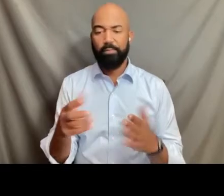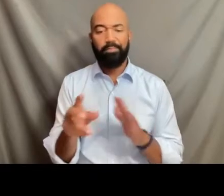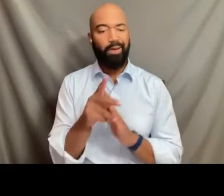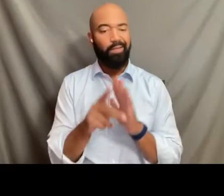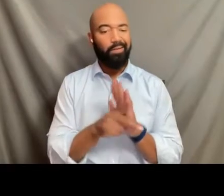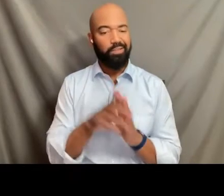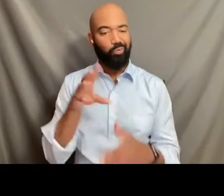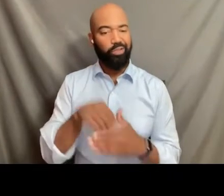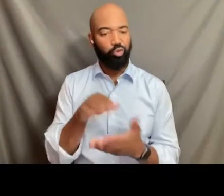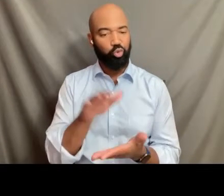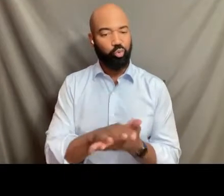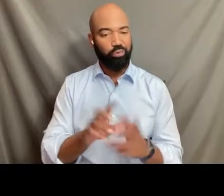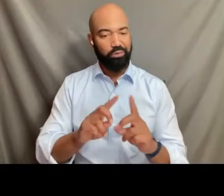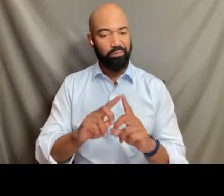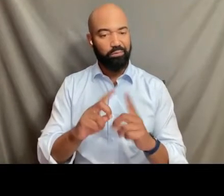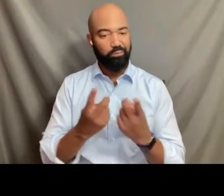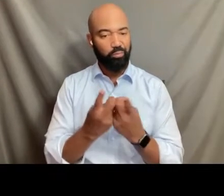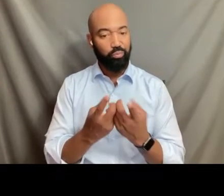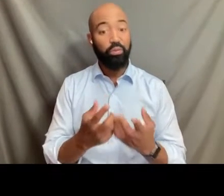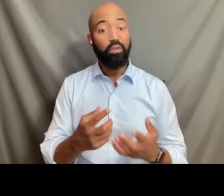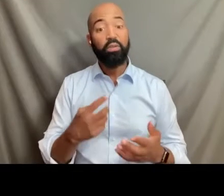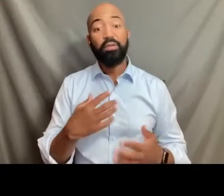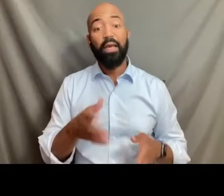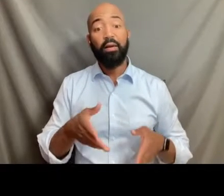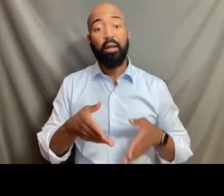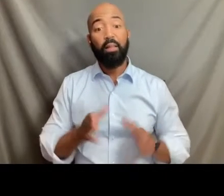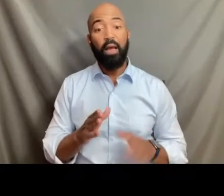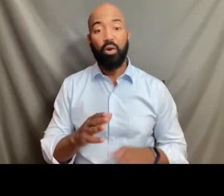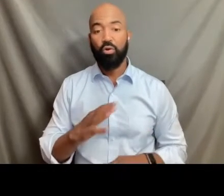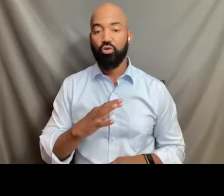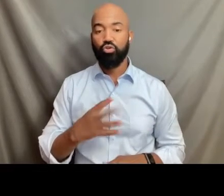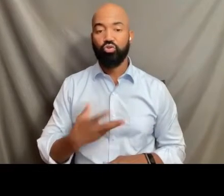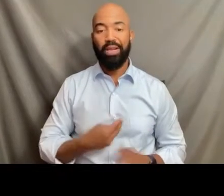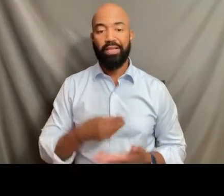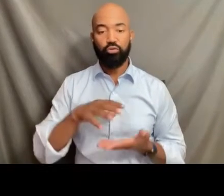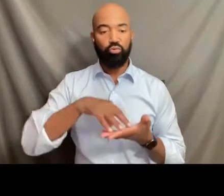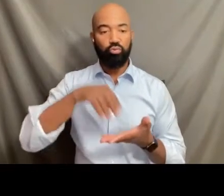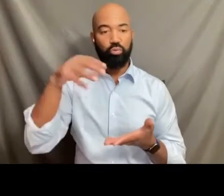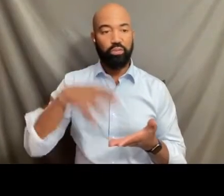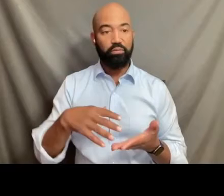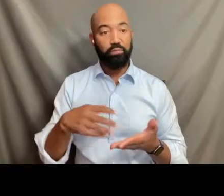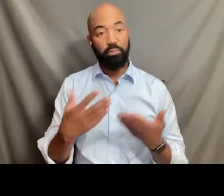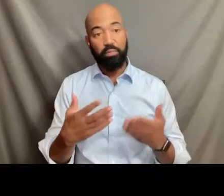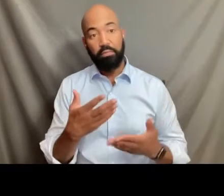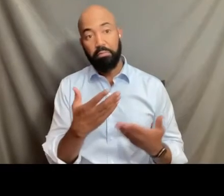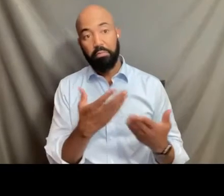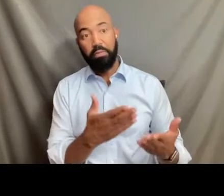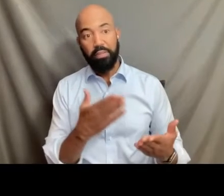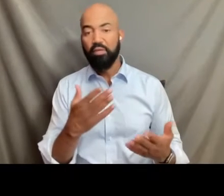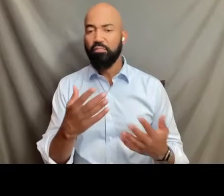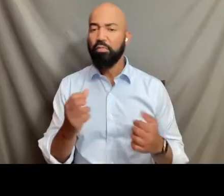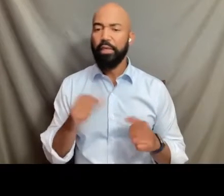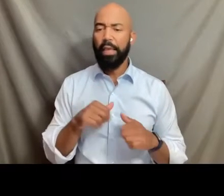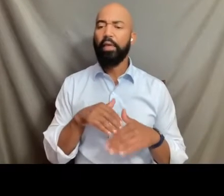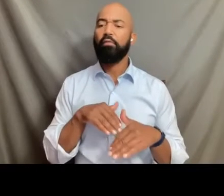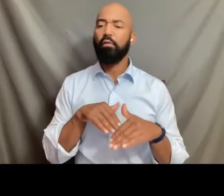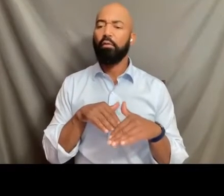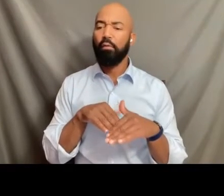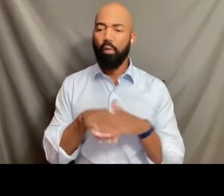that permitted transgender students of the sort, perhaps it may be in that picture there to come to school and ask that they be identified